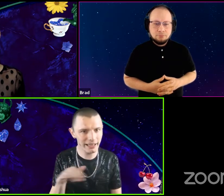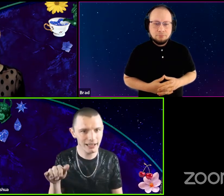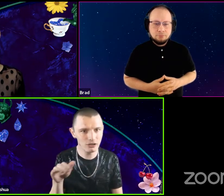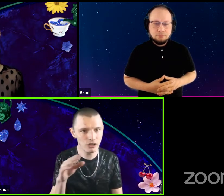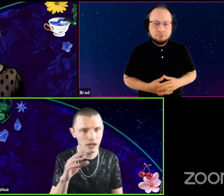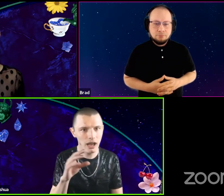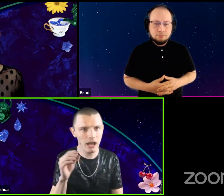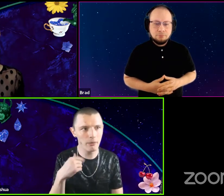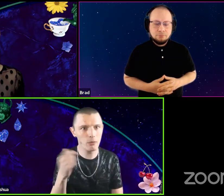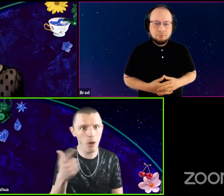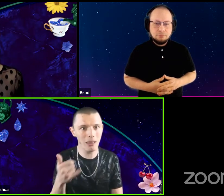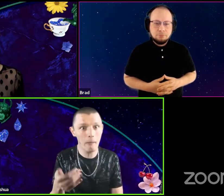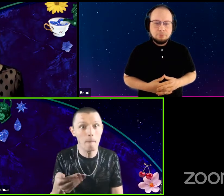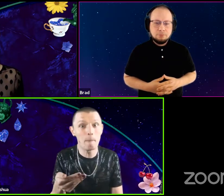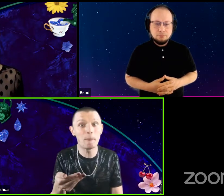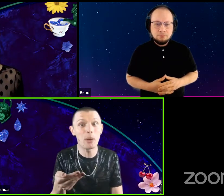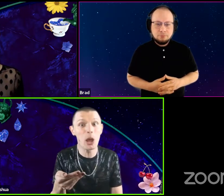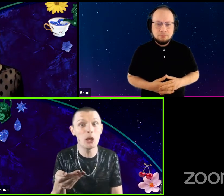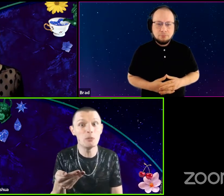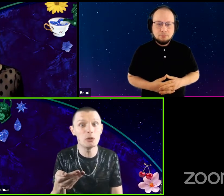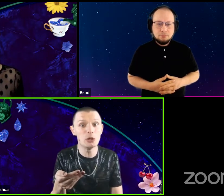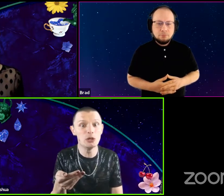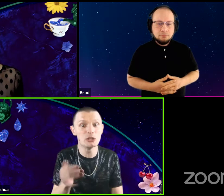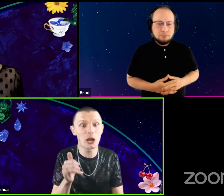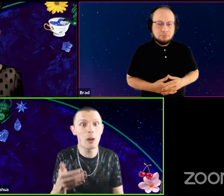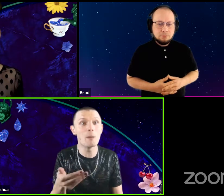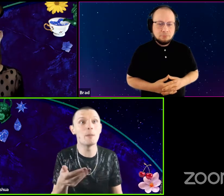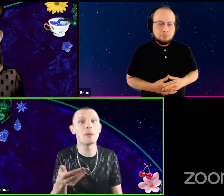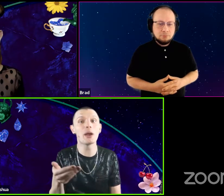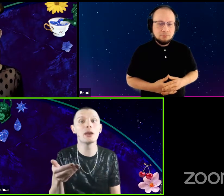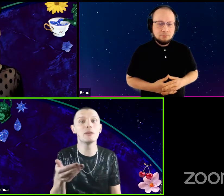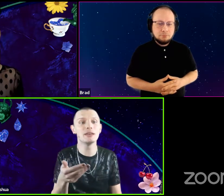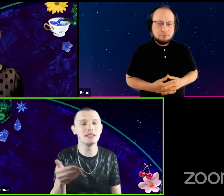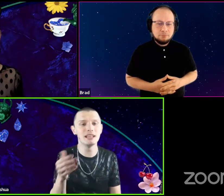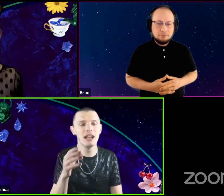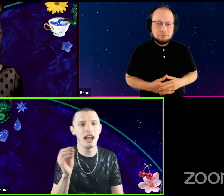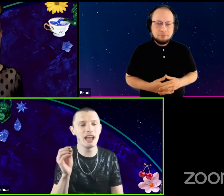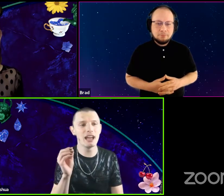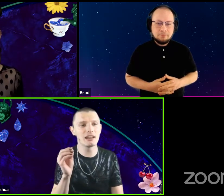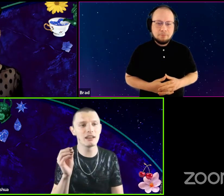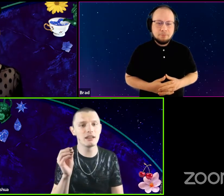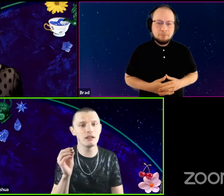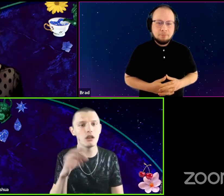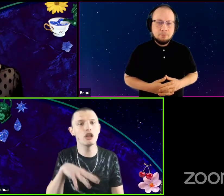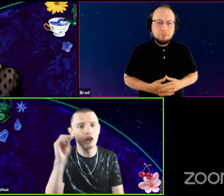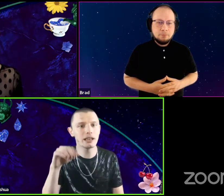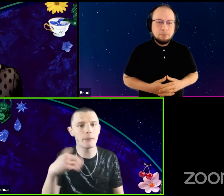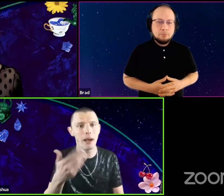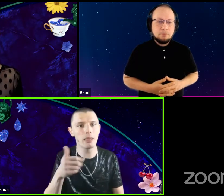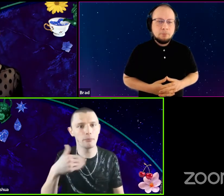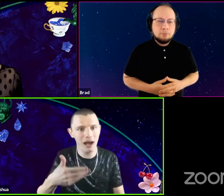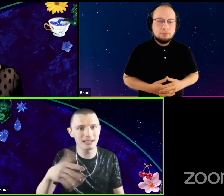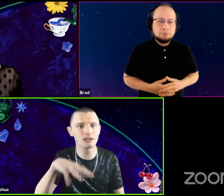And I mean, we'll all like babies like babies and learning about the process,